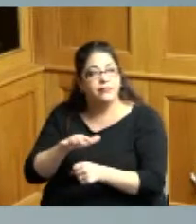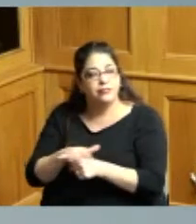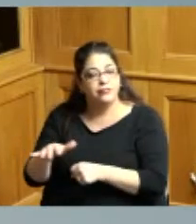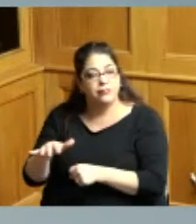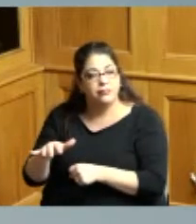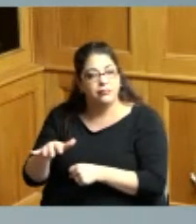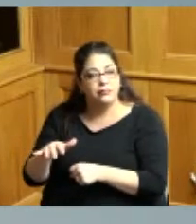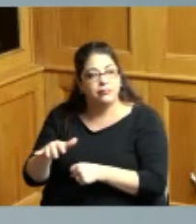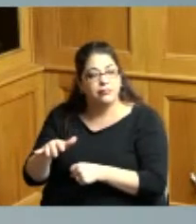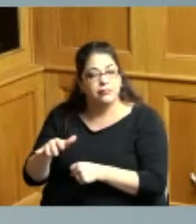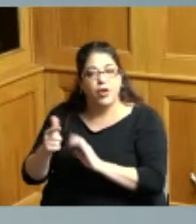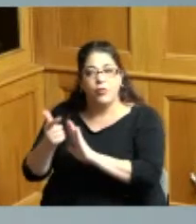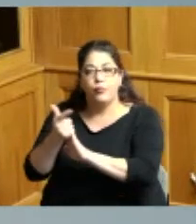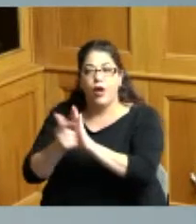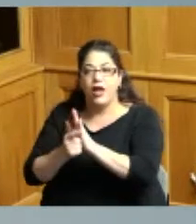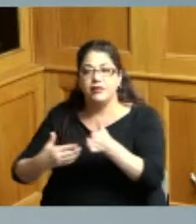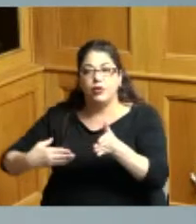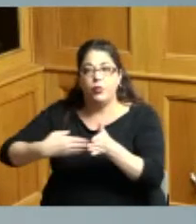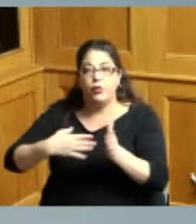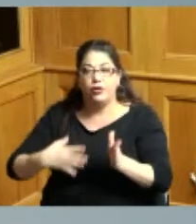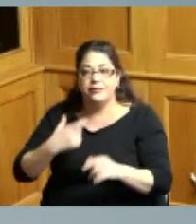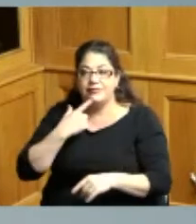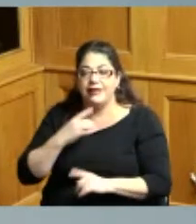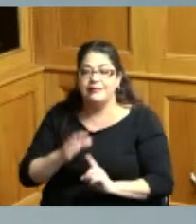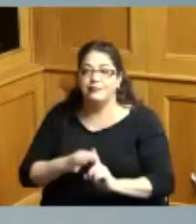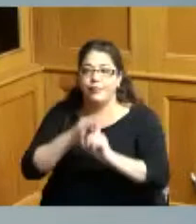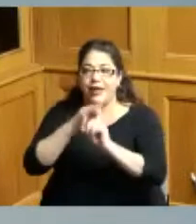the prosecutor felt that it was important to have special counsel in this particular case